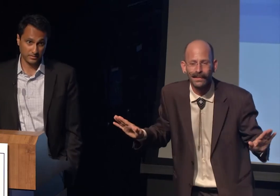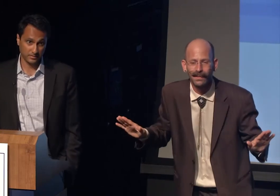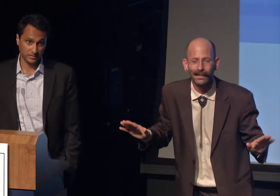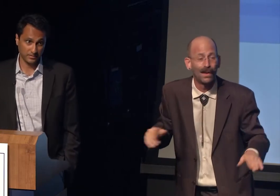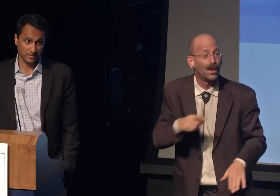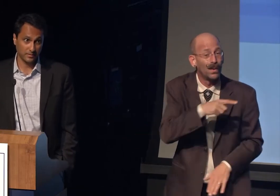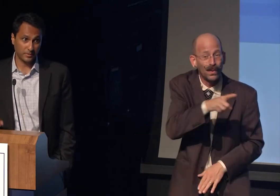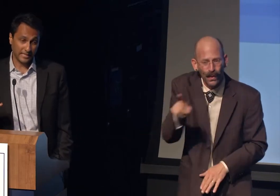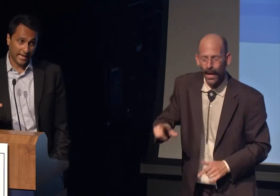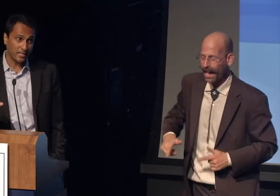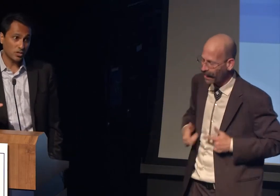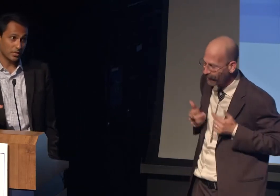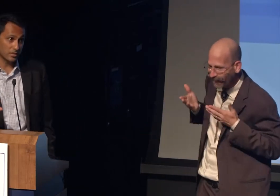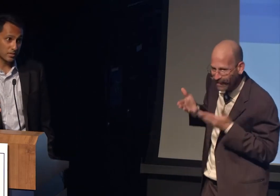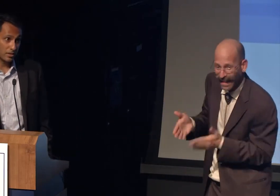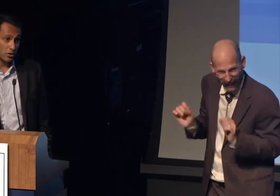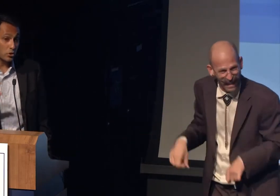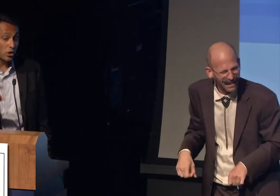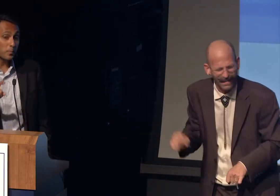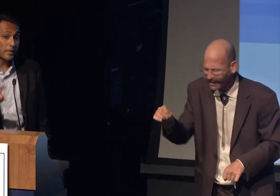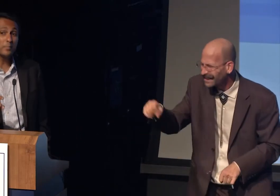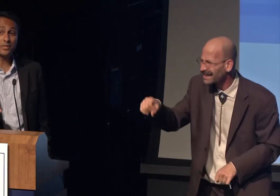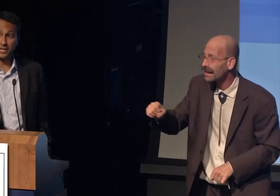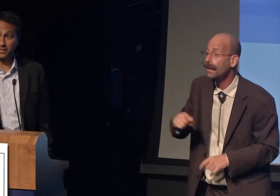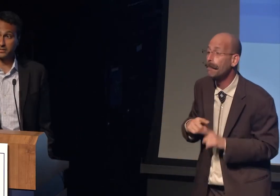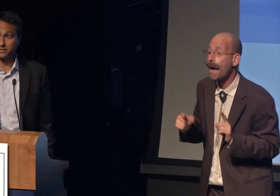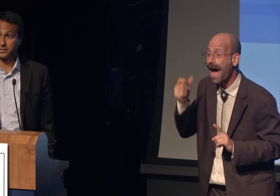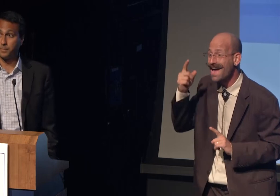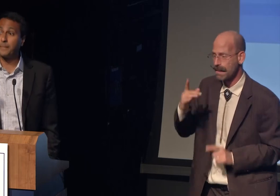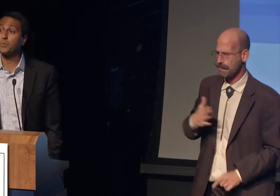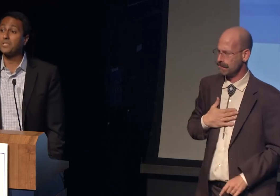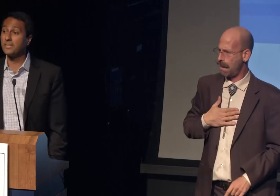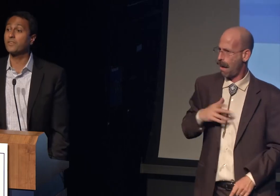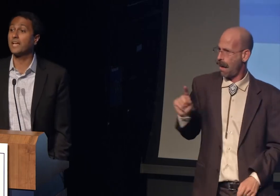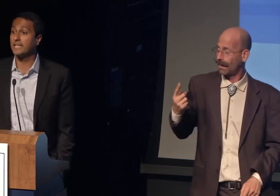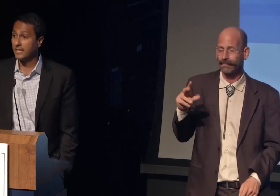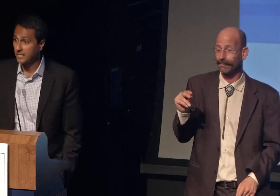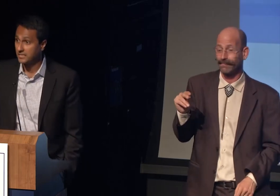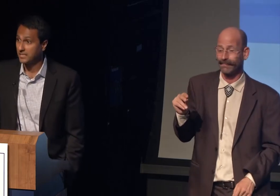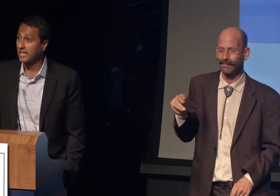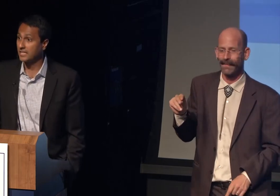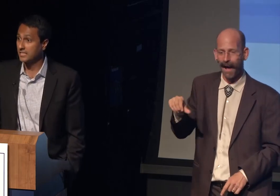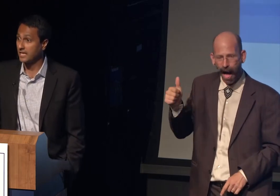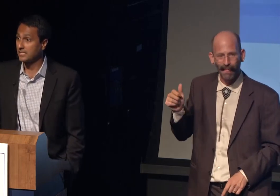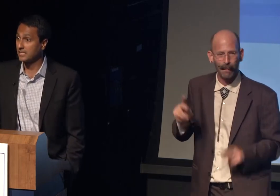But the catch is, there's other people there. People with a different identity, and King says,